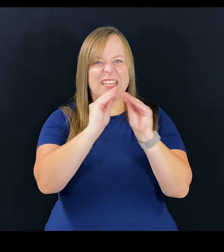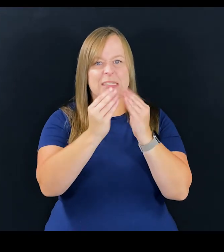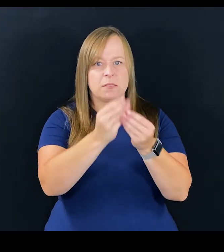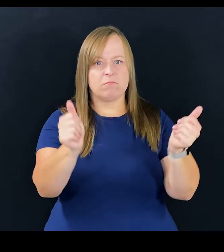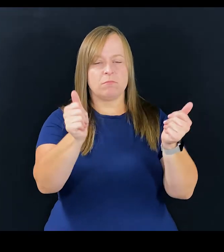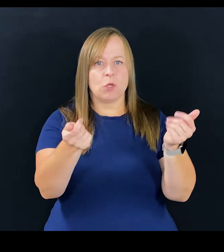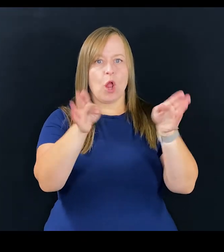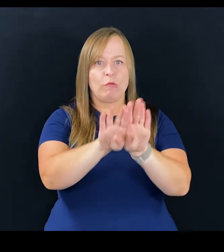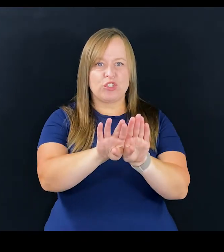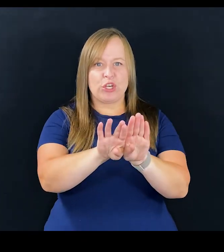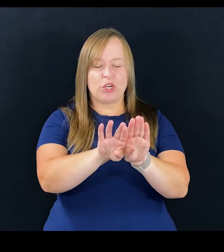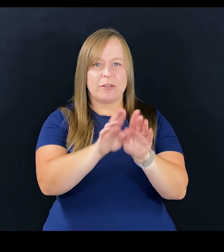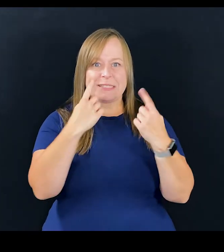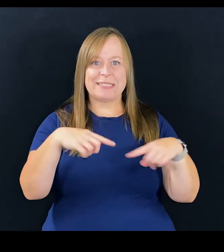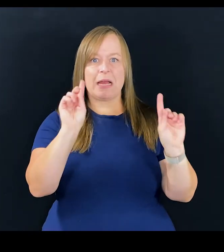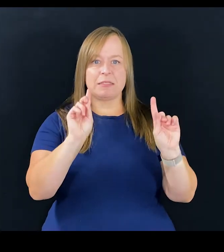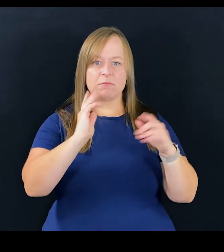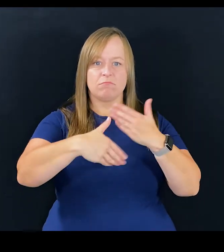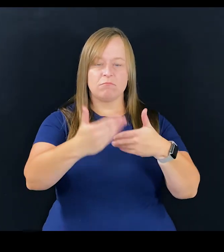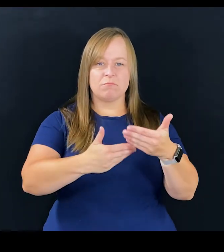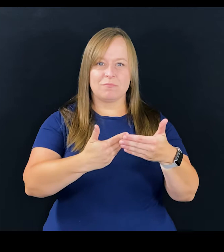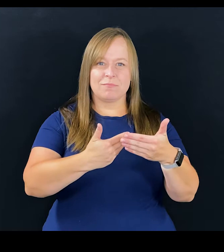some type of closure, some type of success there.